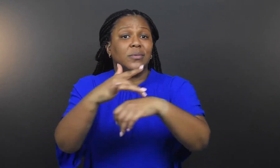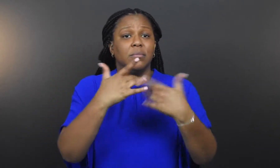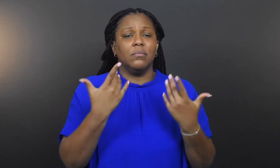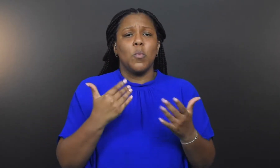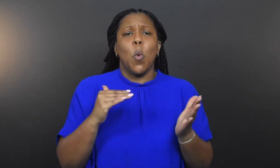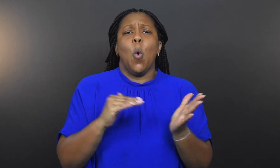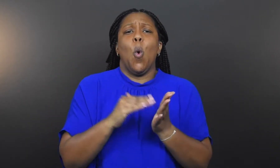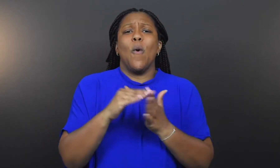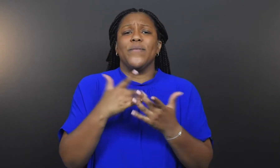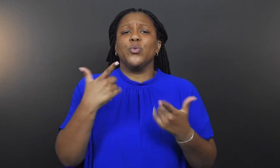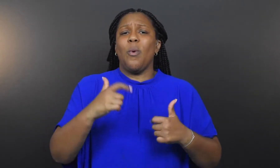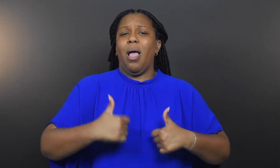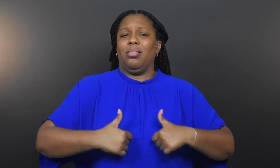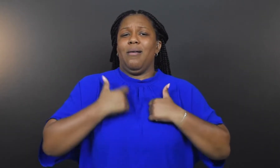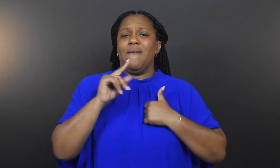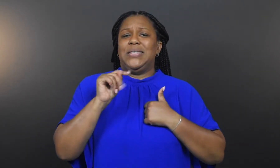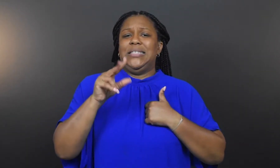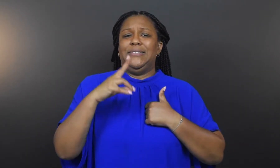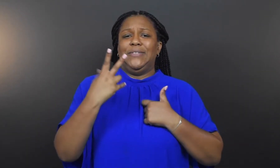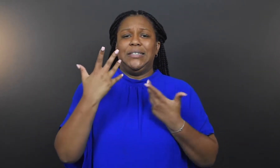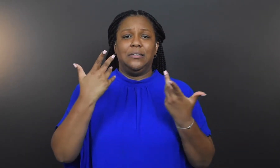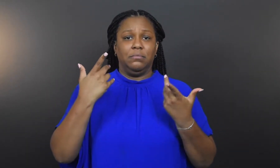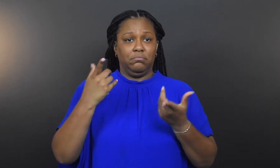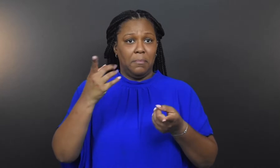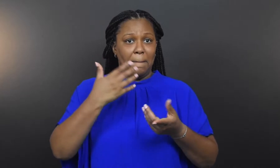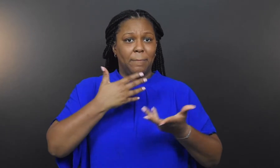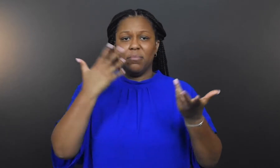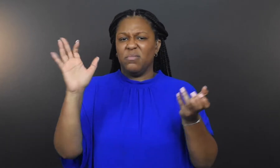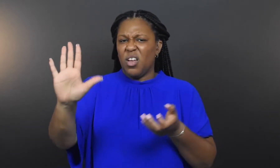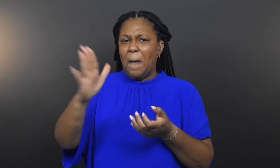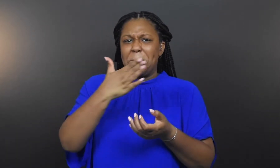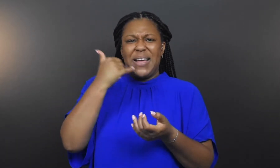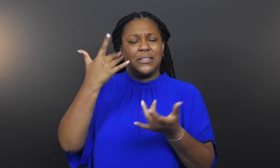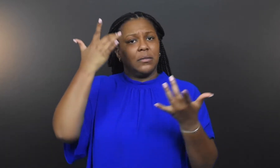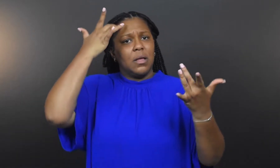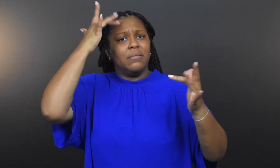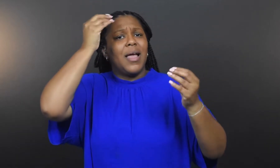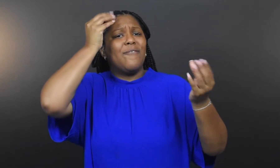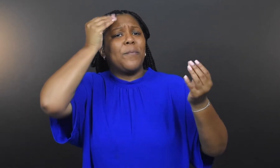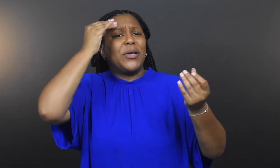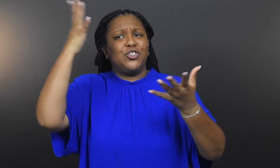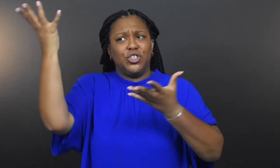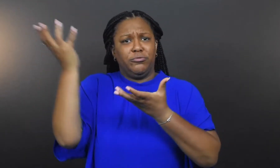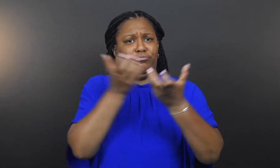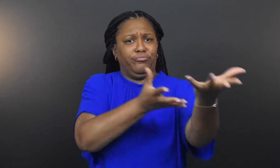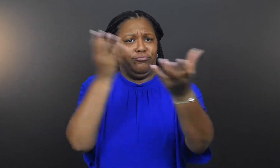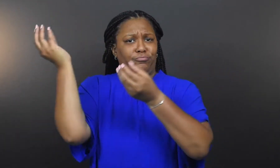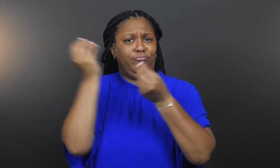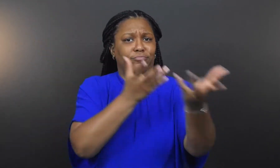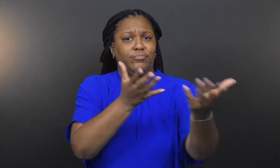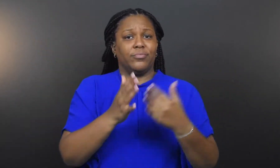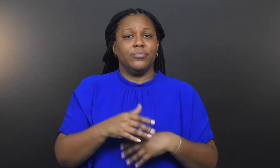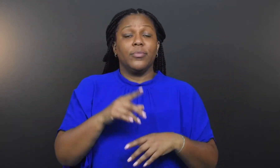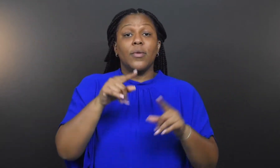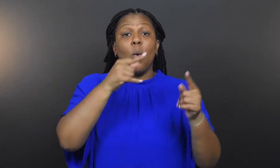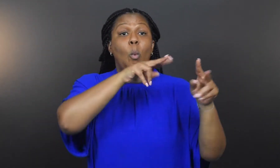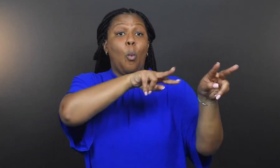being the best source of intelligence), the Watch Team Duty Officer fields information